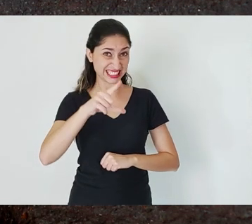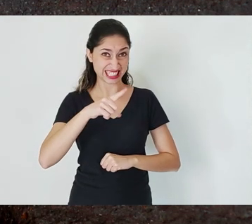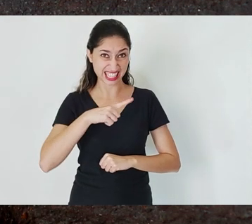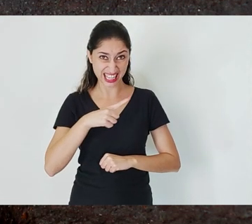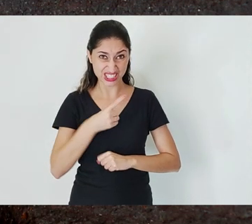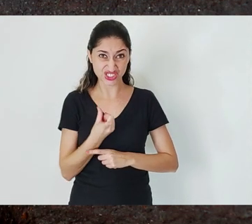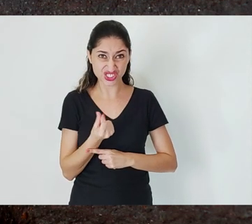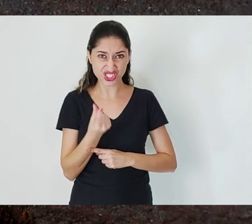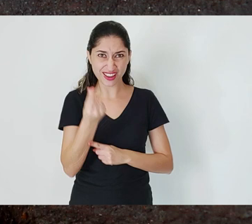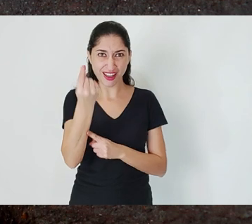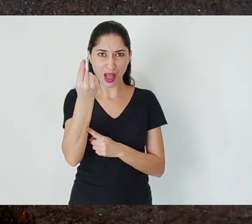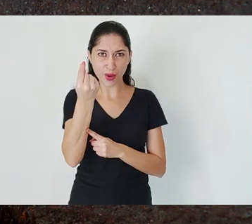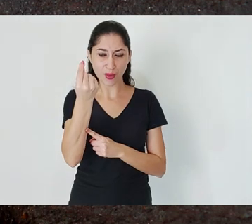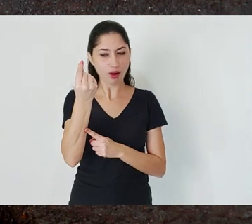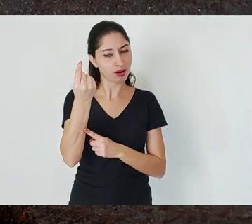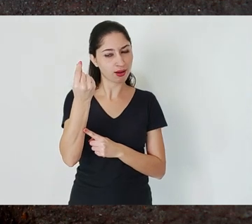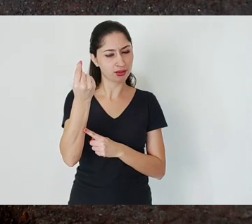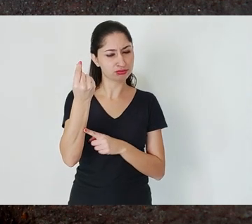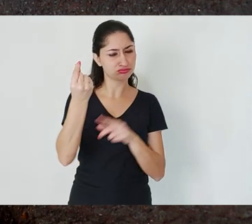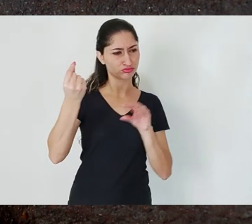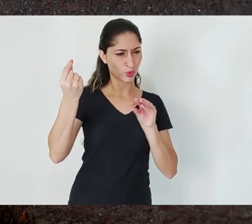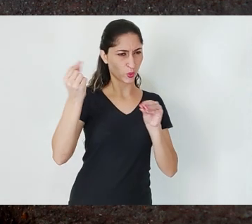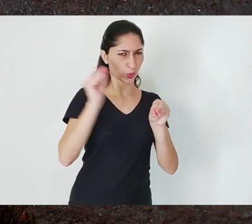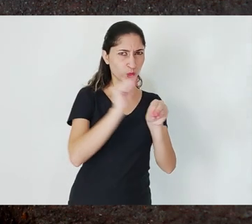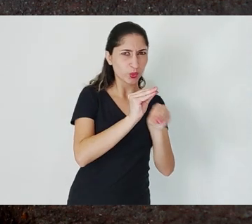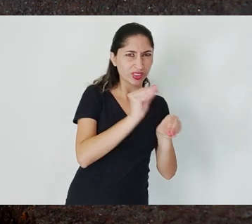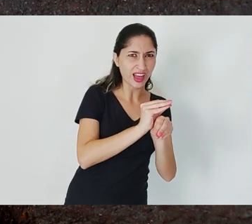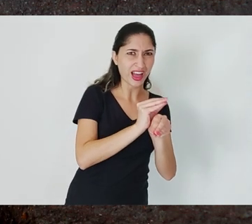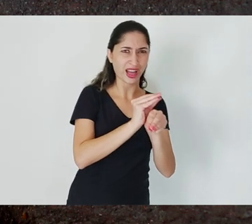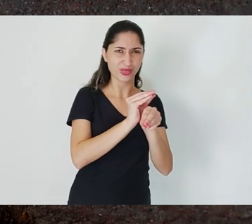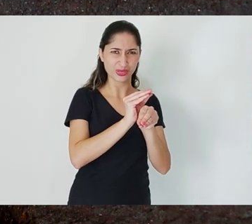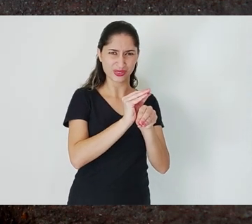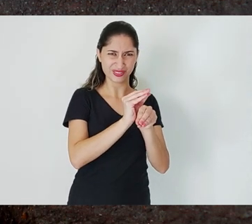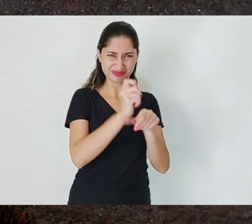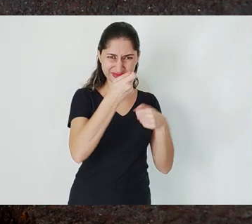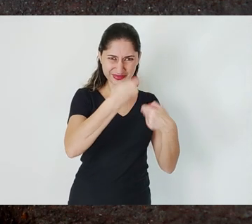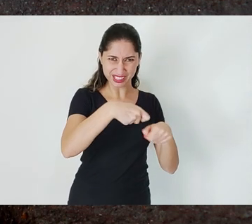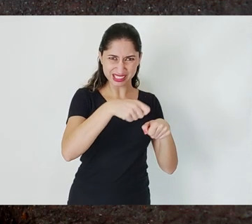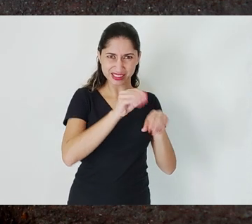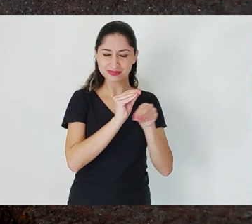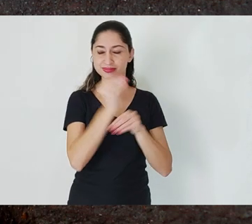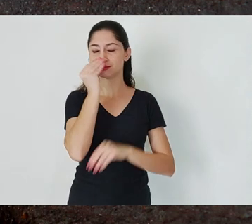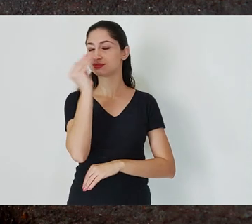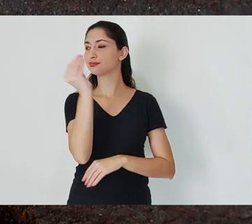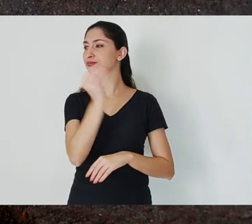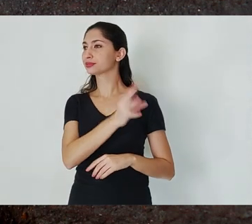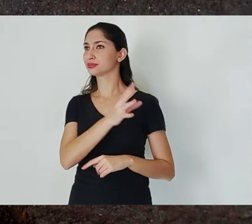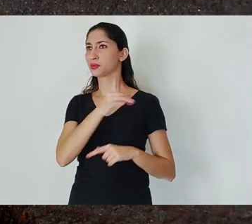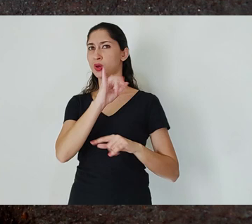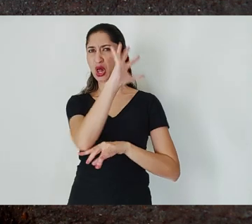you neglect a series of precautions you have to take to protect the environment,